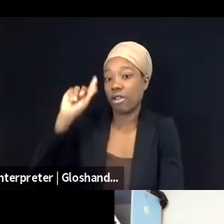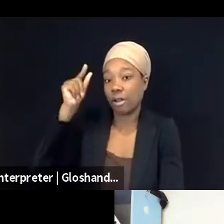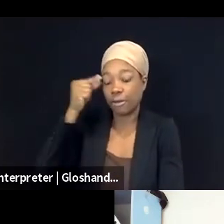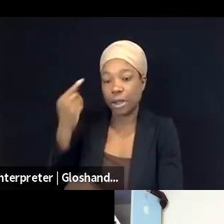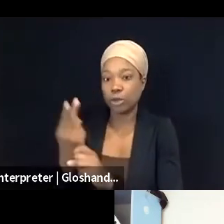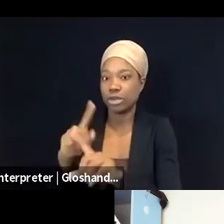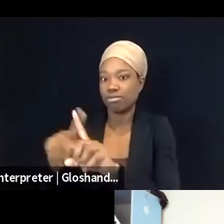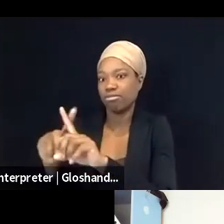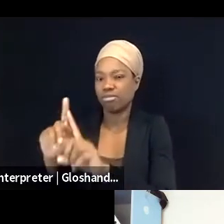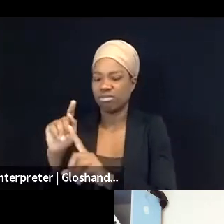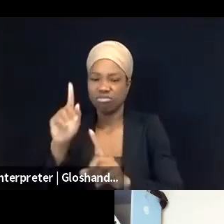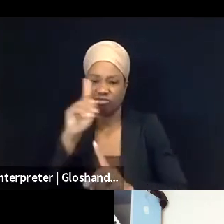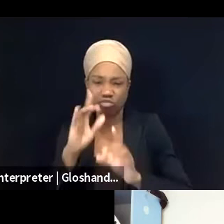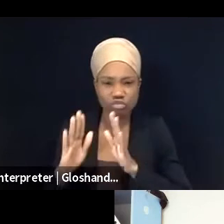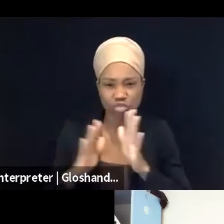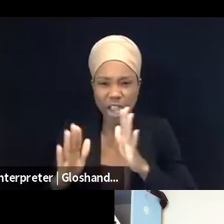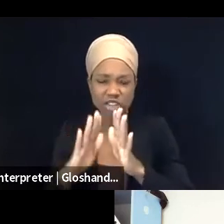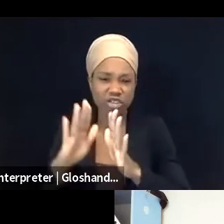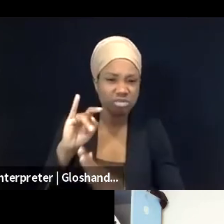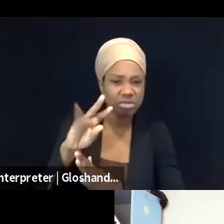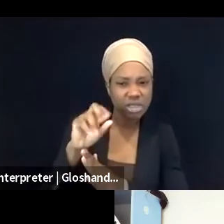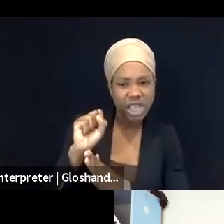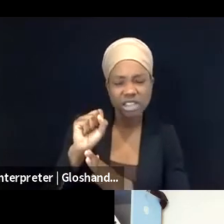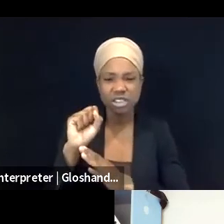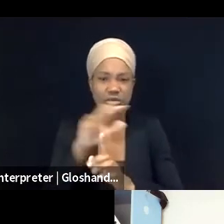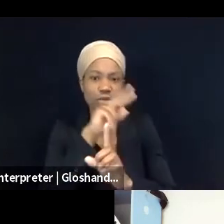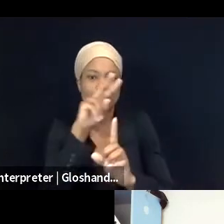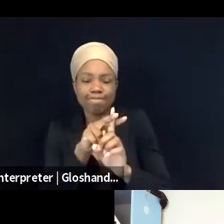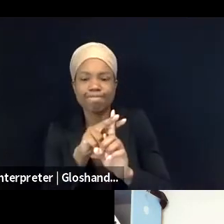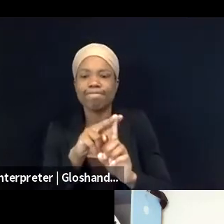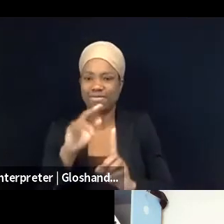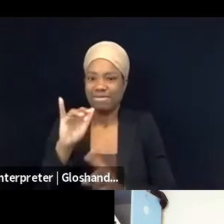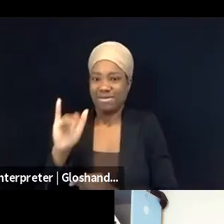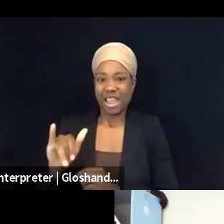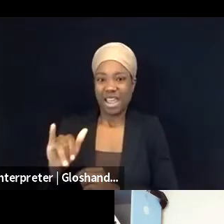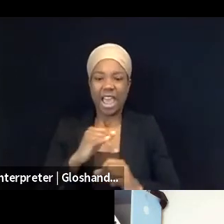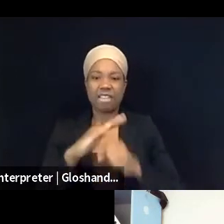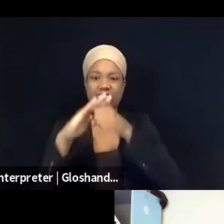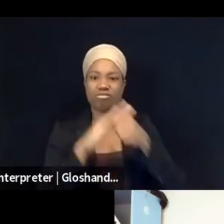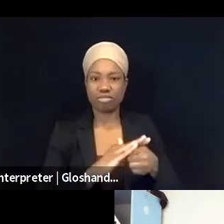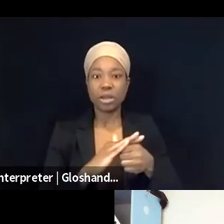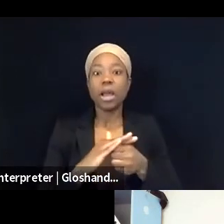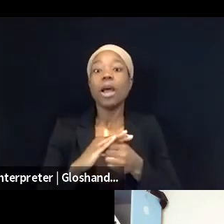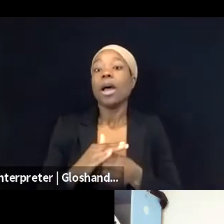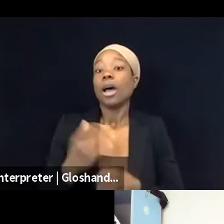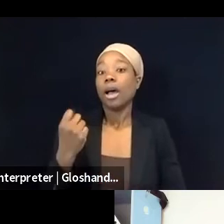Part of this is, are legislations that criminalize the human rights defenders of Palestinian activists.